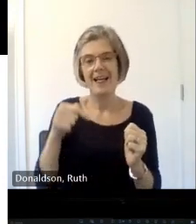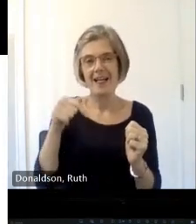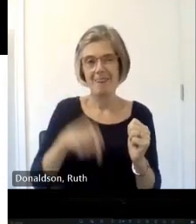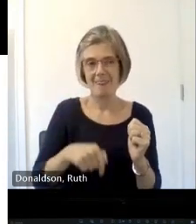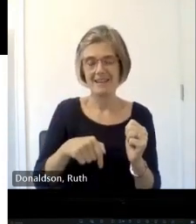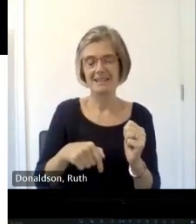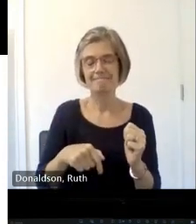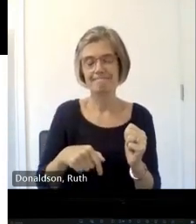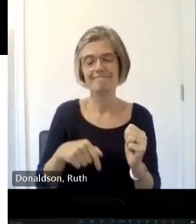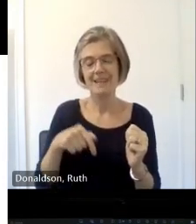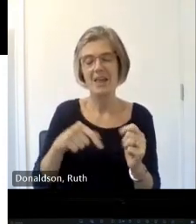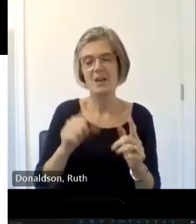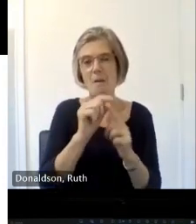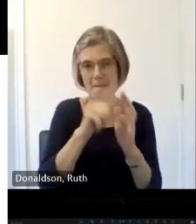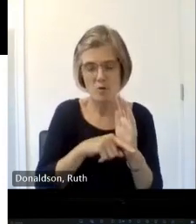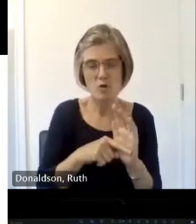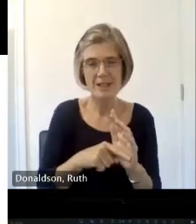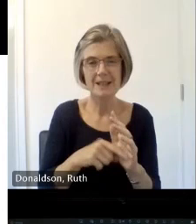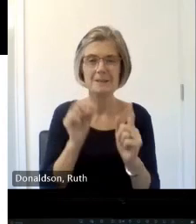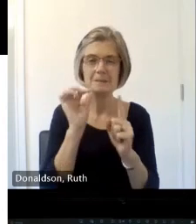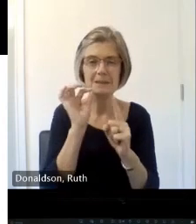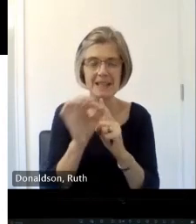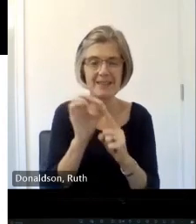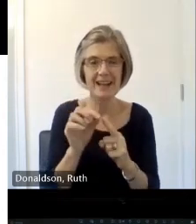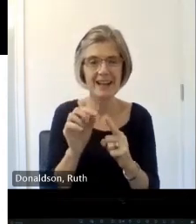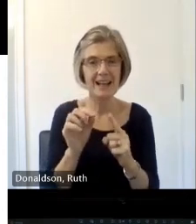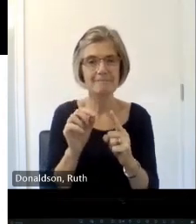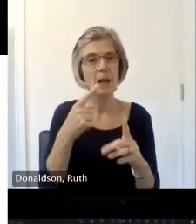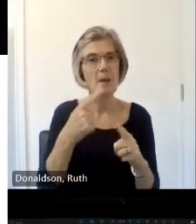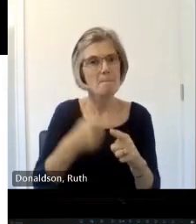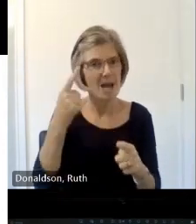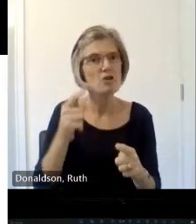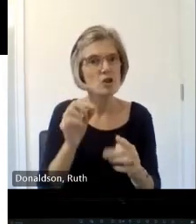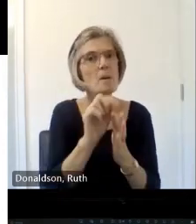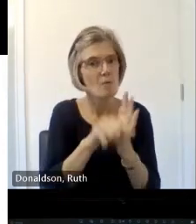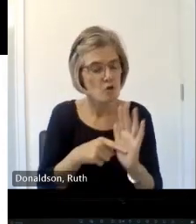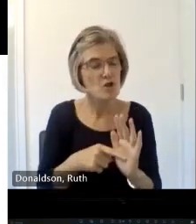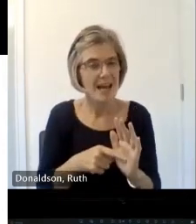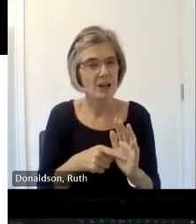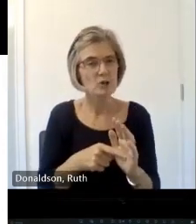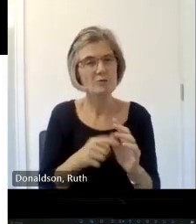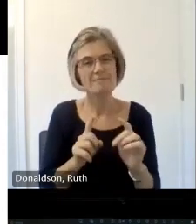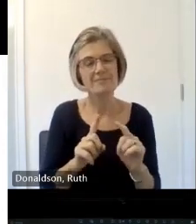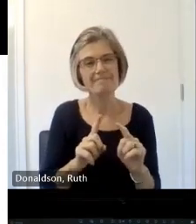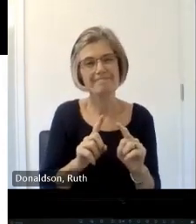items and and but if people choose to give us stories we will make a make a an add it to the